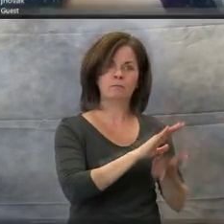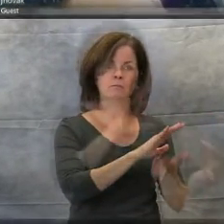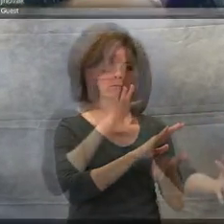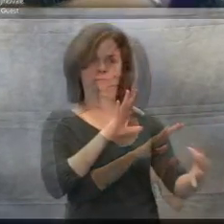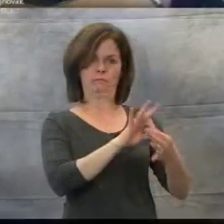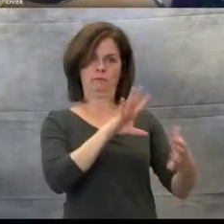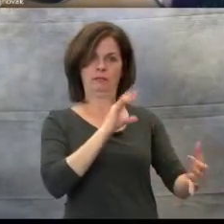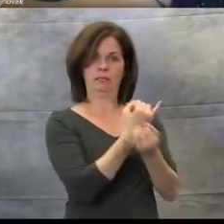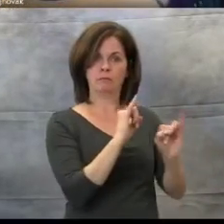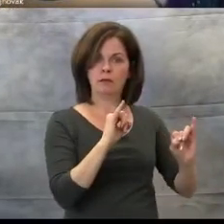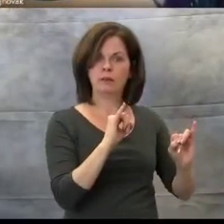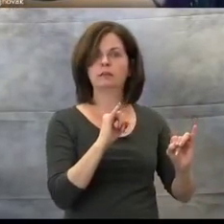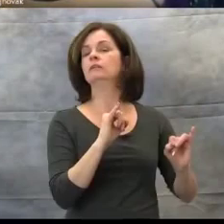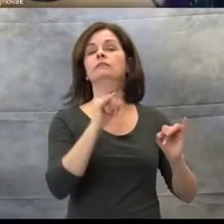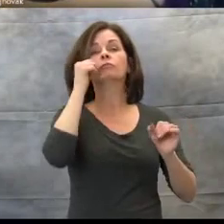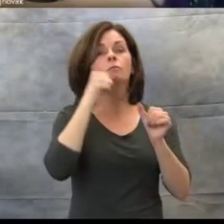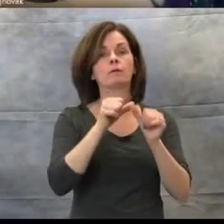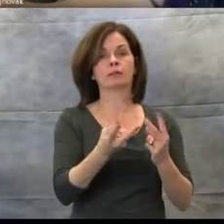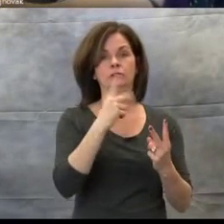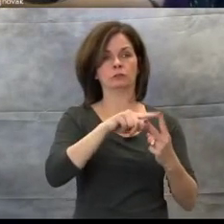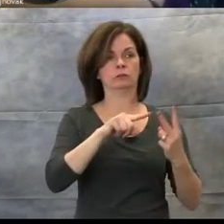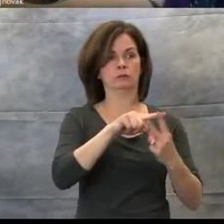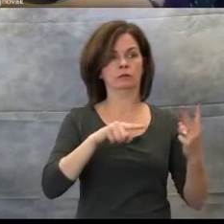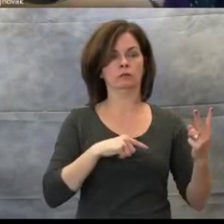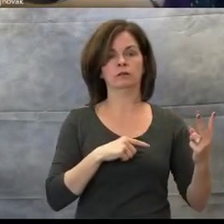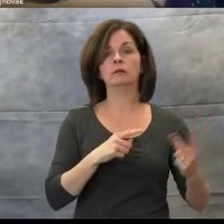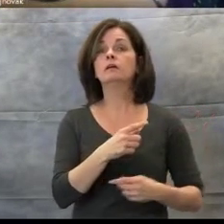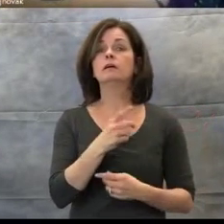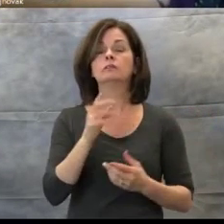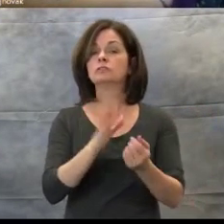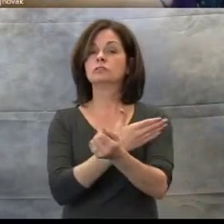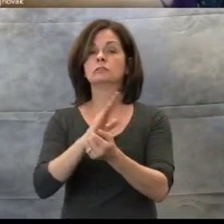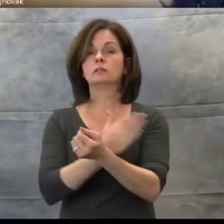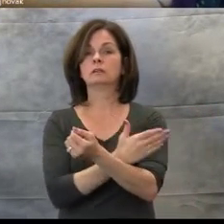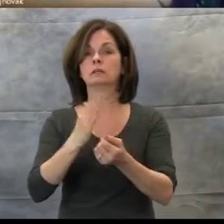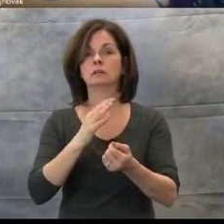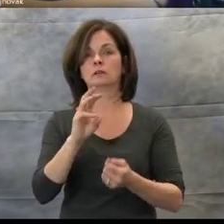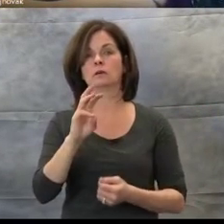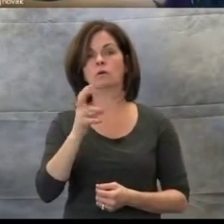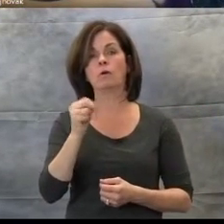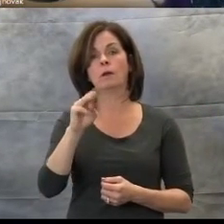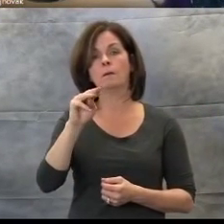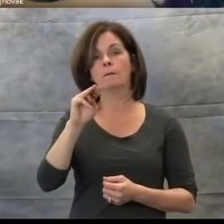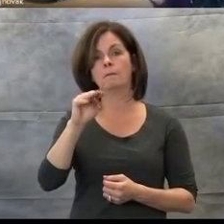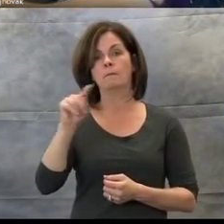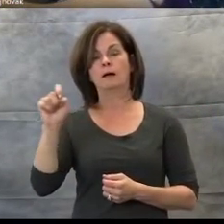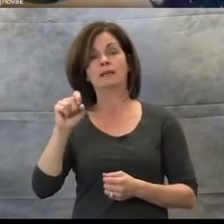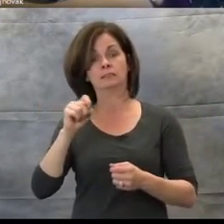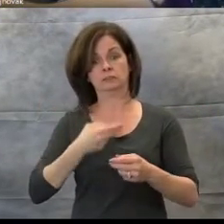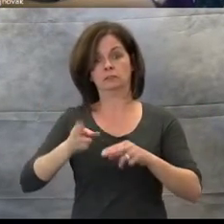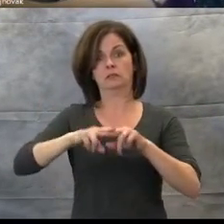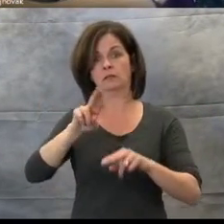"When Mike is on the bus. He must not make a fuss.